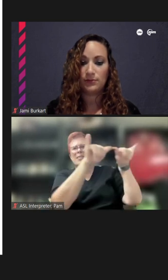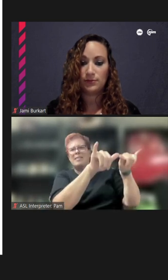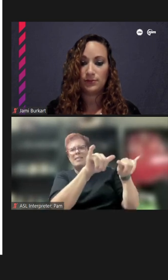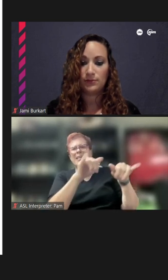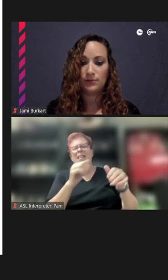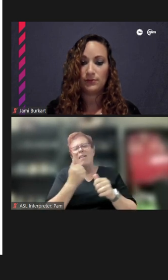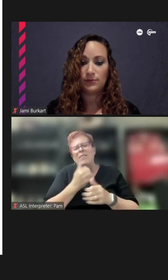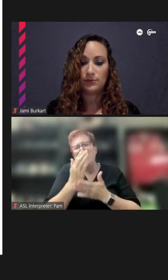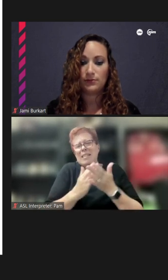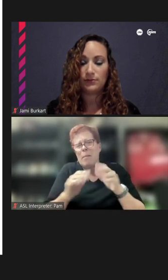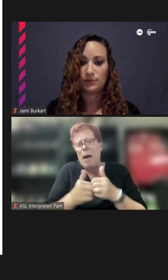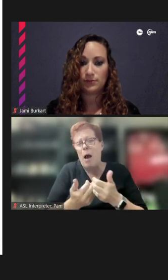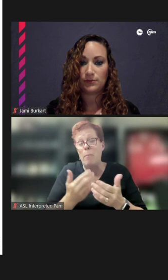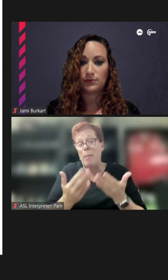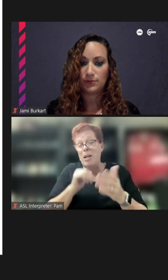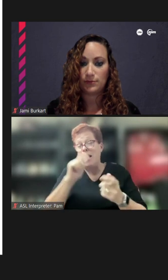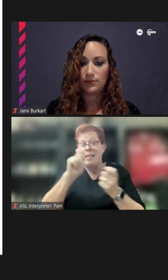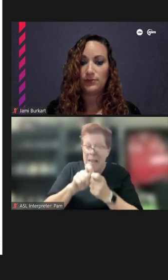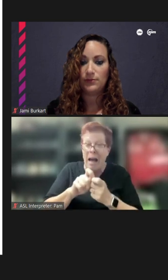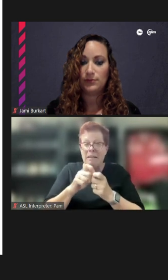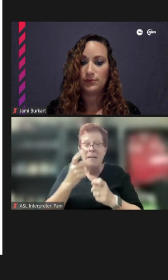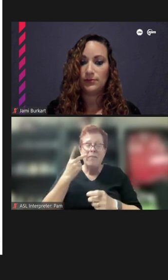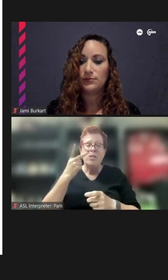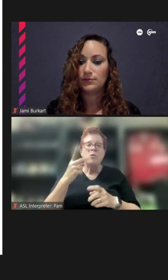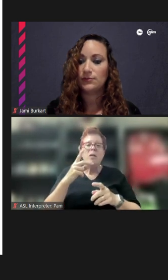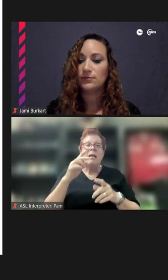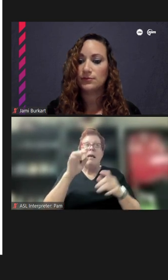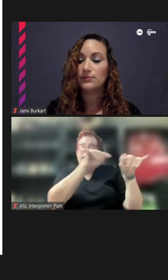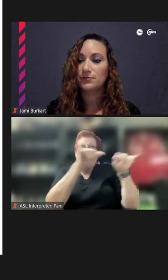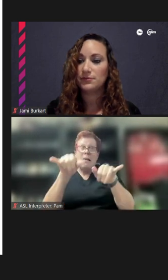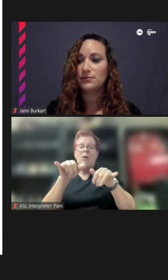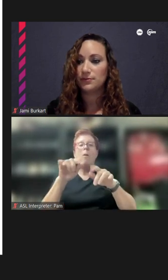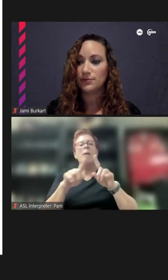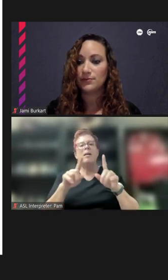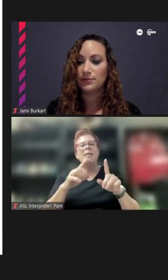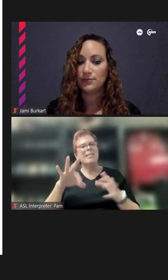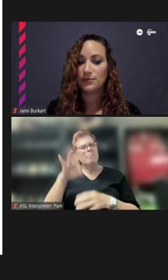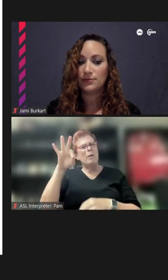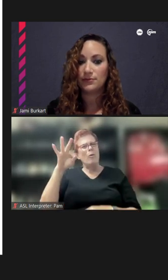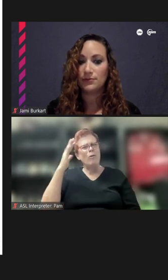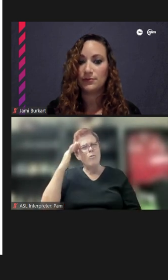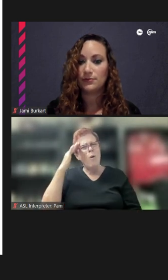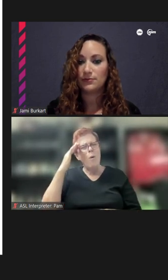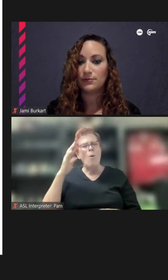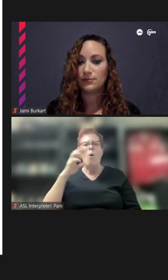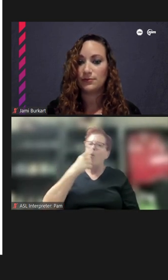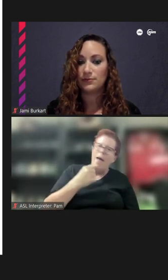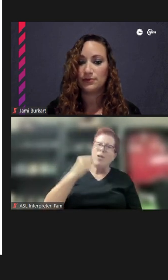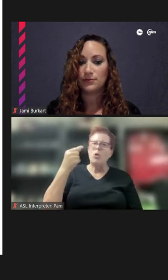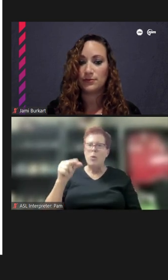not exactly visually identical but in spirit, you know, the red and green Pagoda on top of